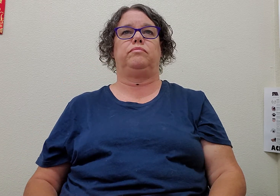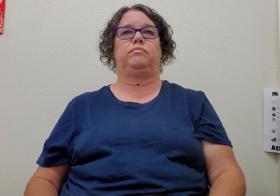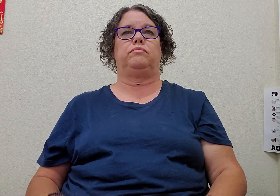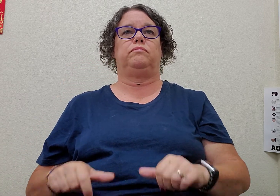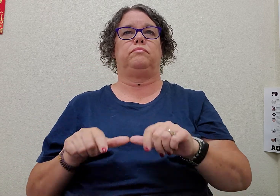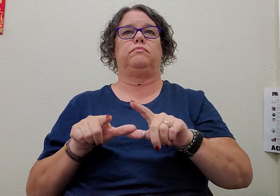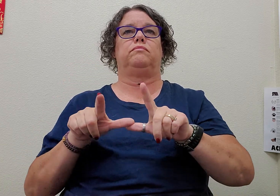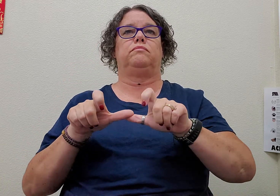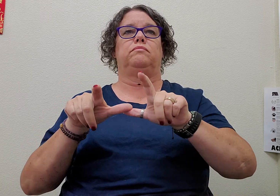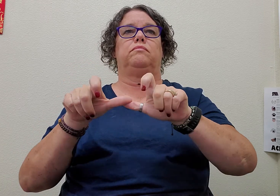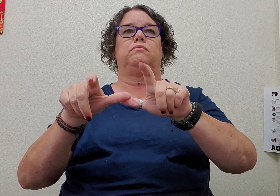run (2)